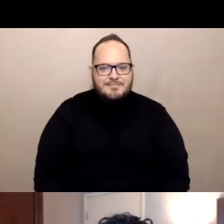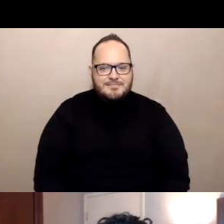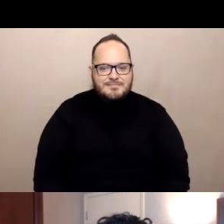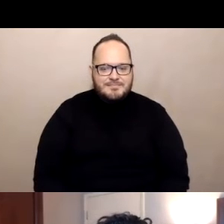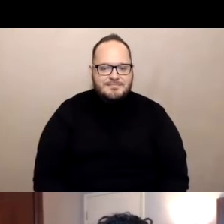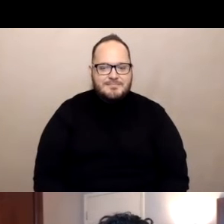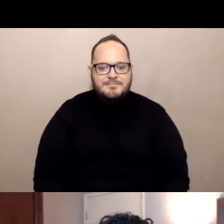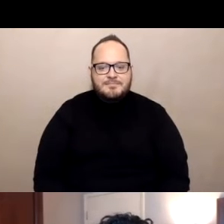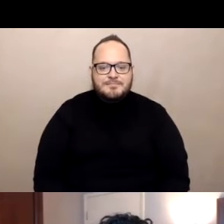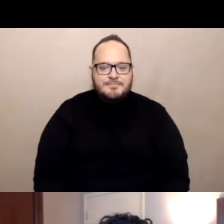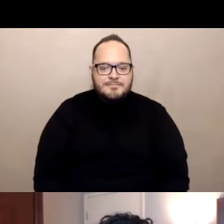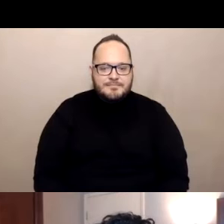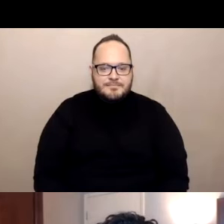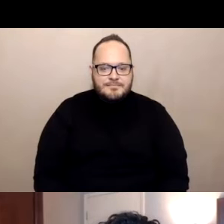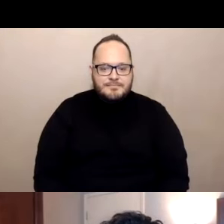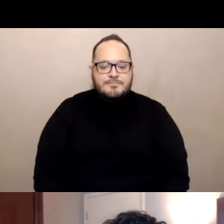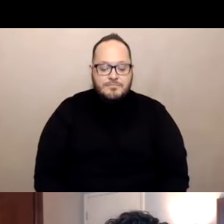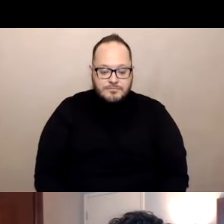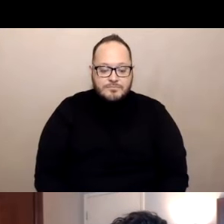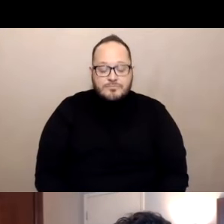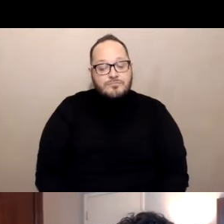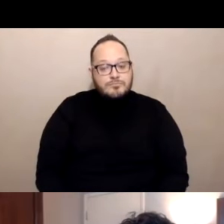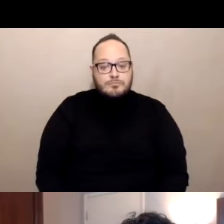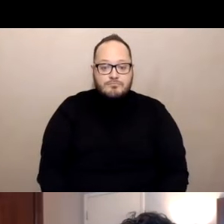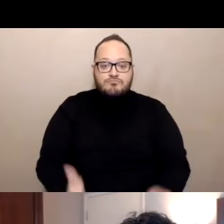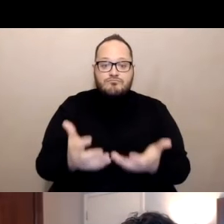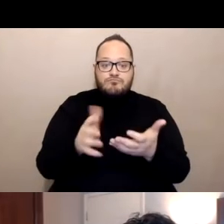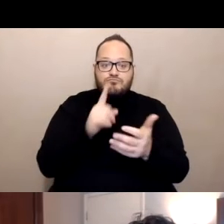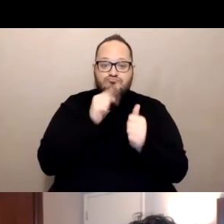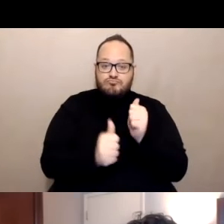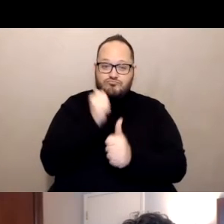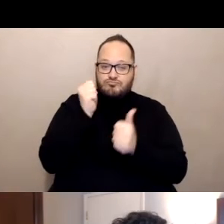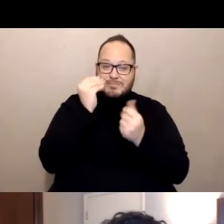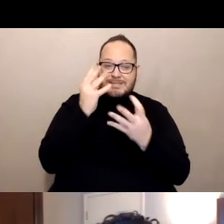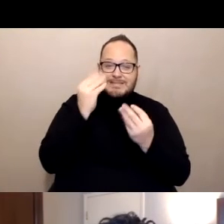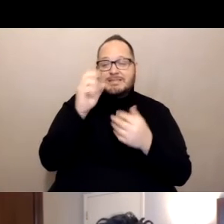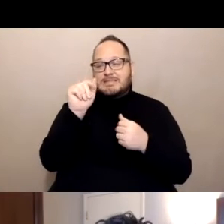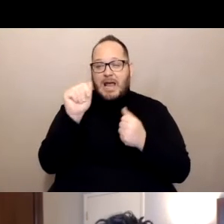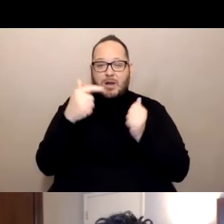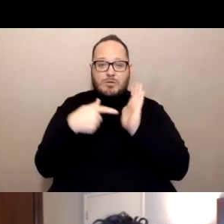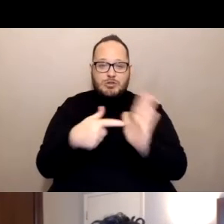And so a lot of the data that we're sharing with you today and that we are referencing quite often,